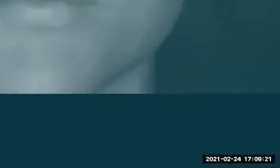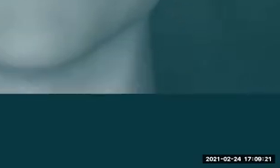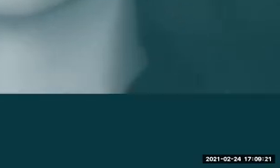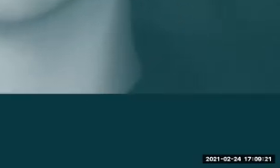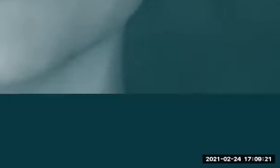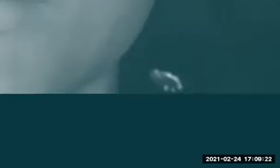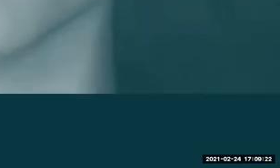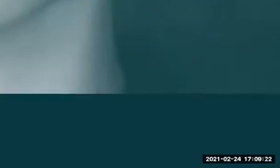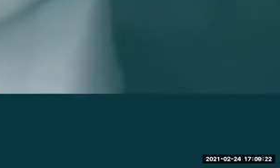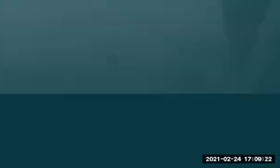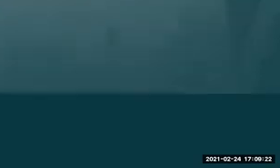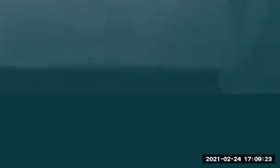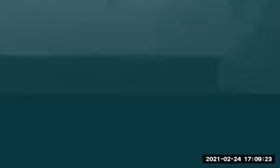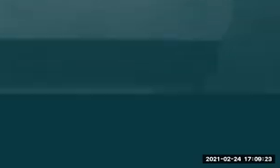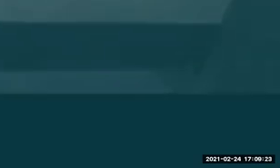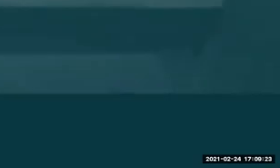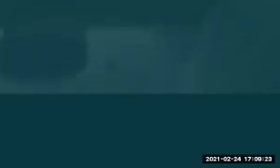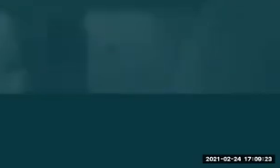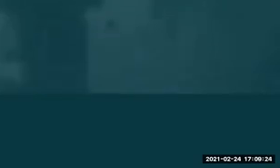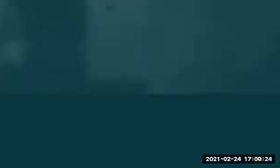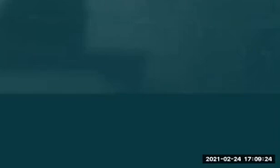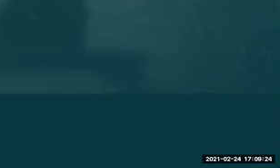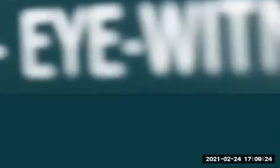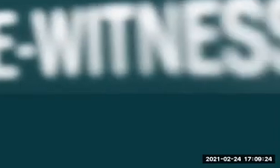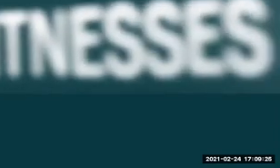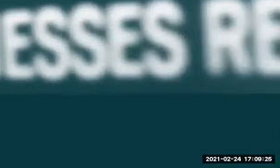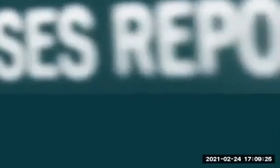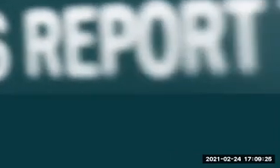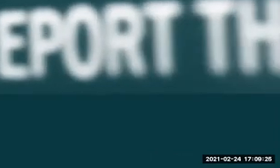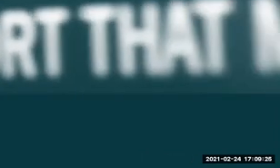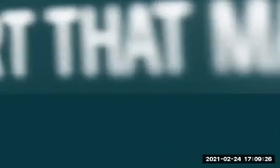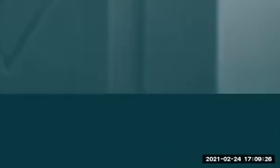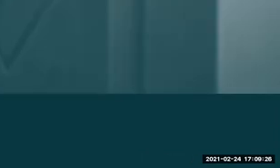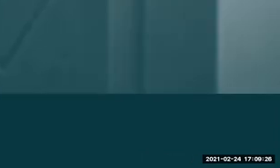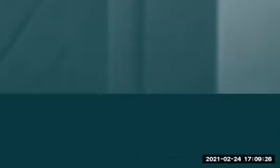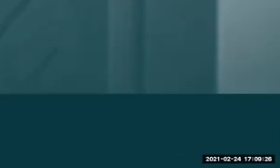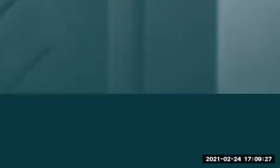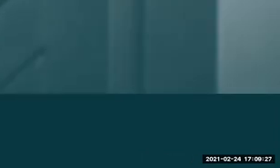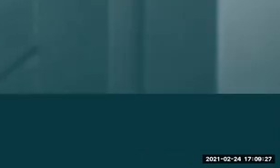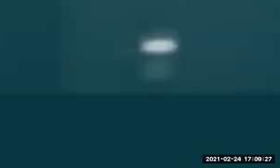examples of what I mean by a good high concept for a low so high concept number one, the lost desert.